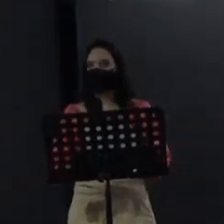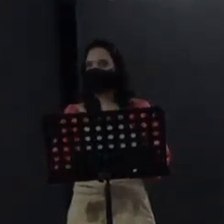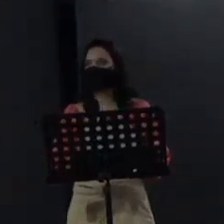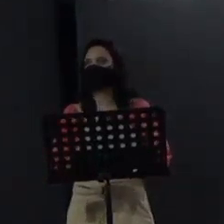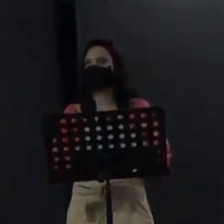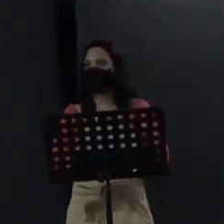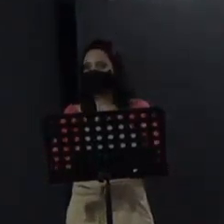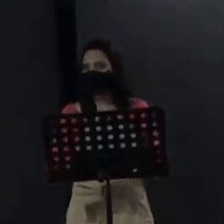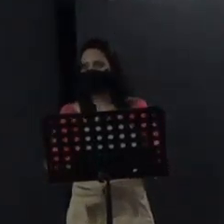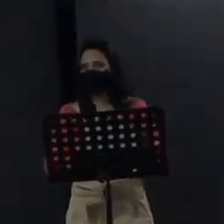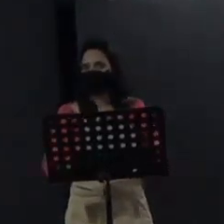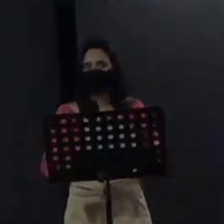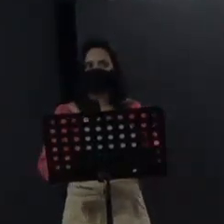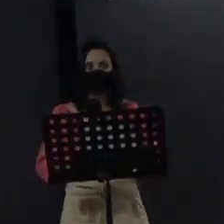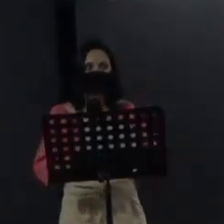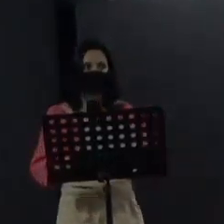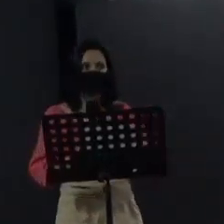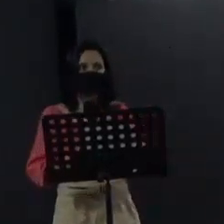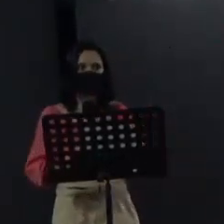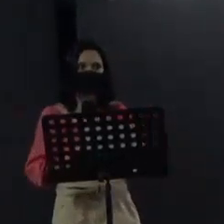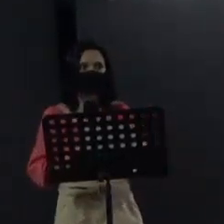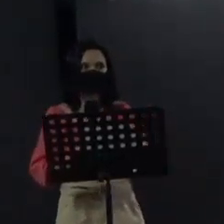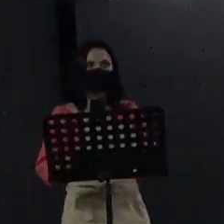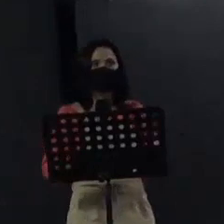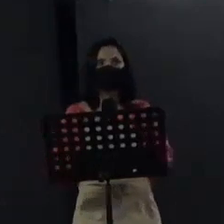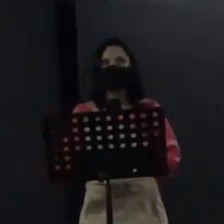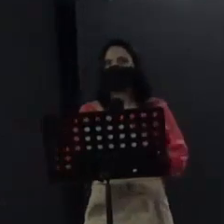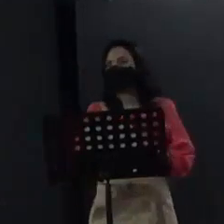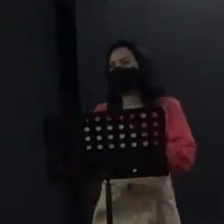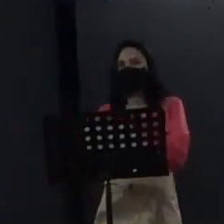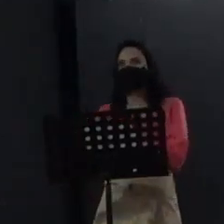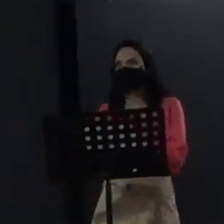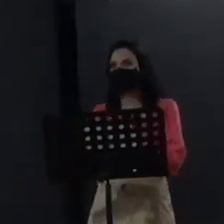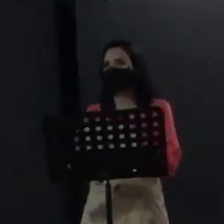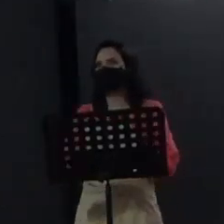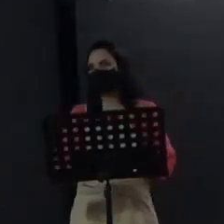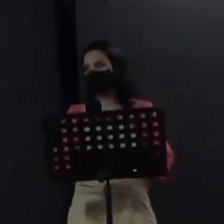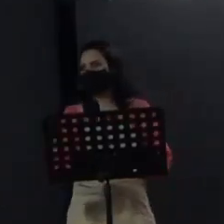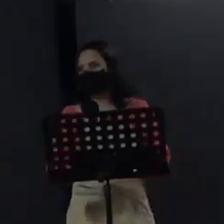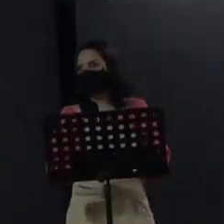women who wishes to approach and be part of the platform have the opportunity to do the